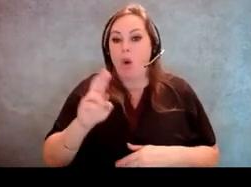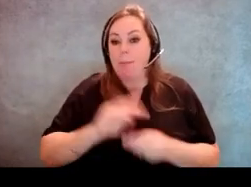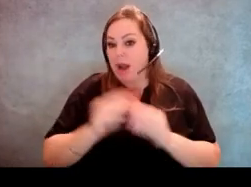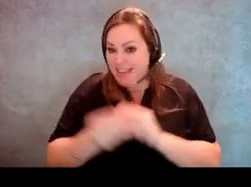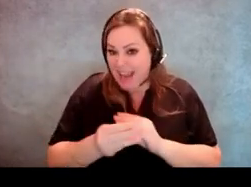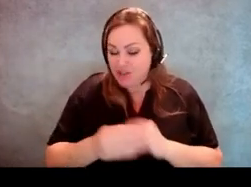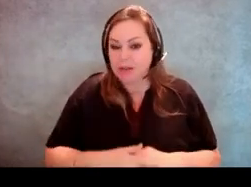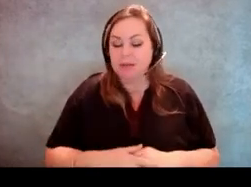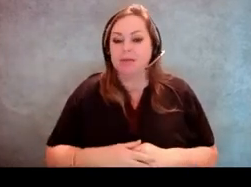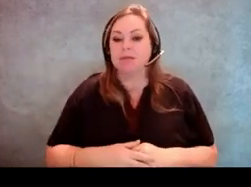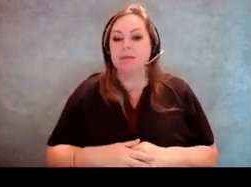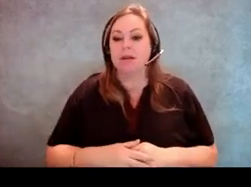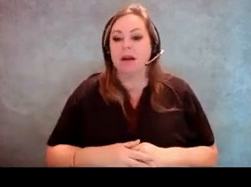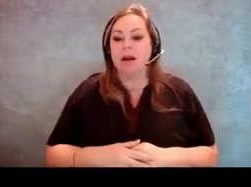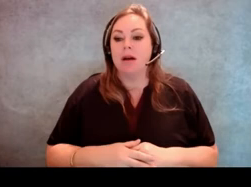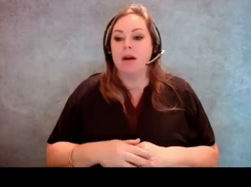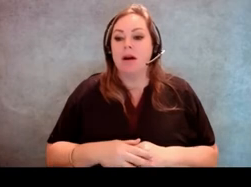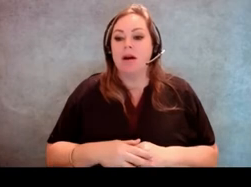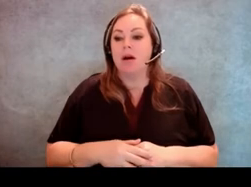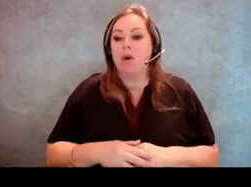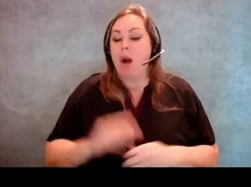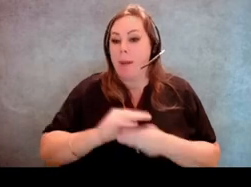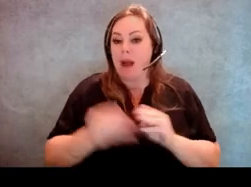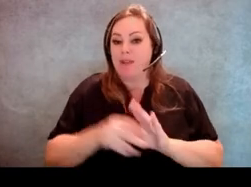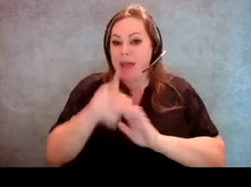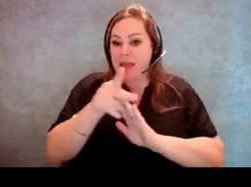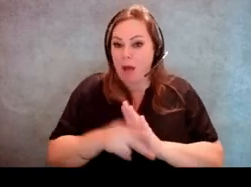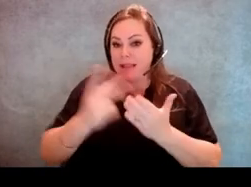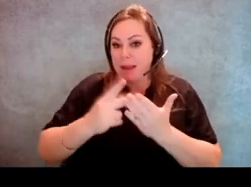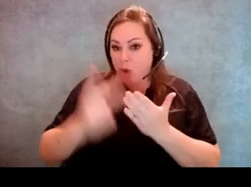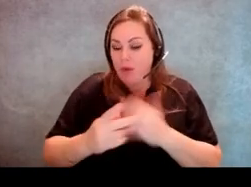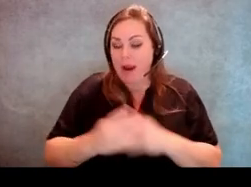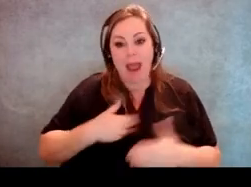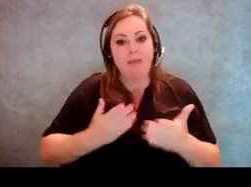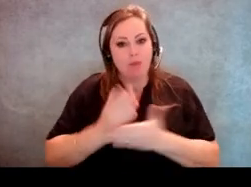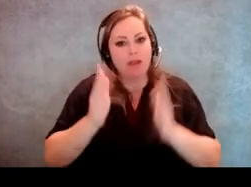or a modification of the policy or program, the way things are being done, I have a right to ask for that and it